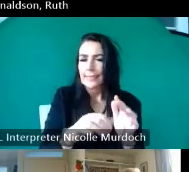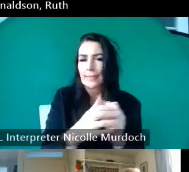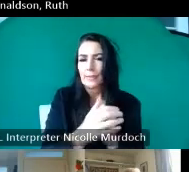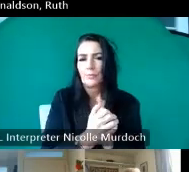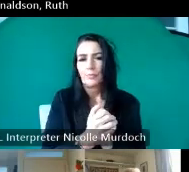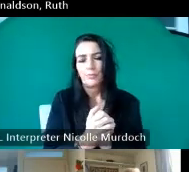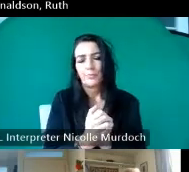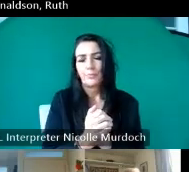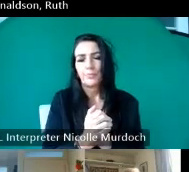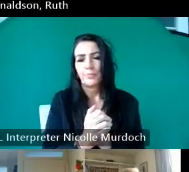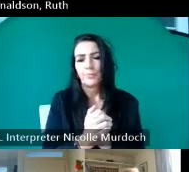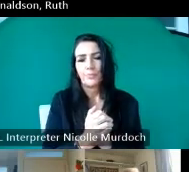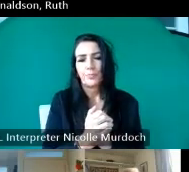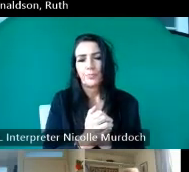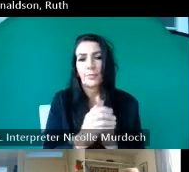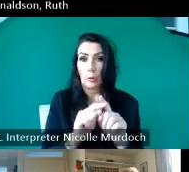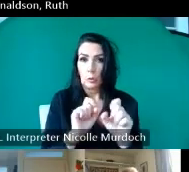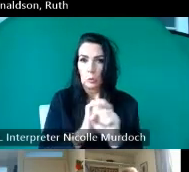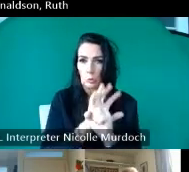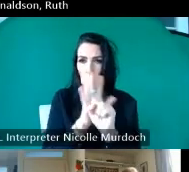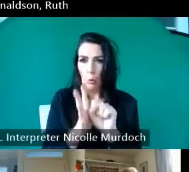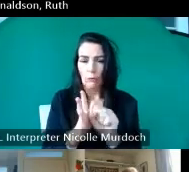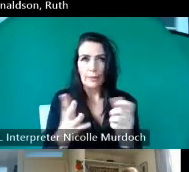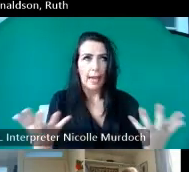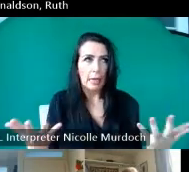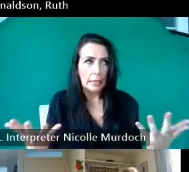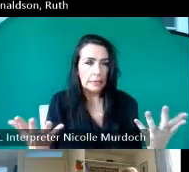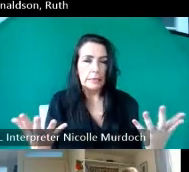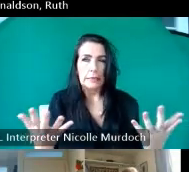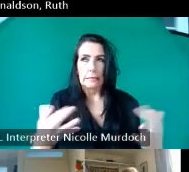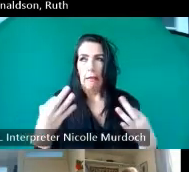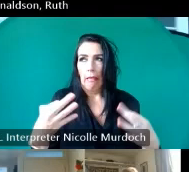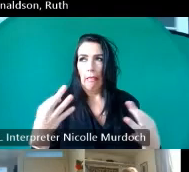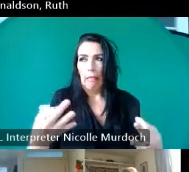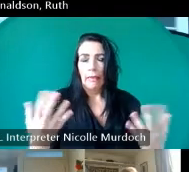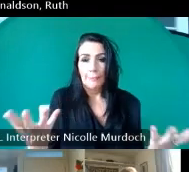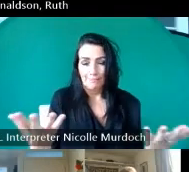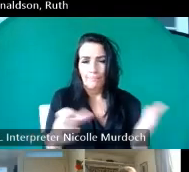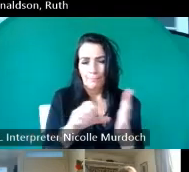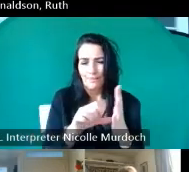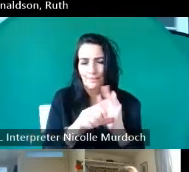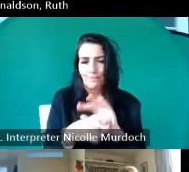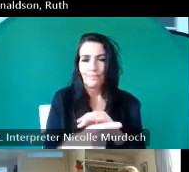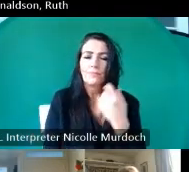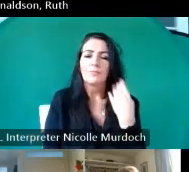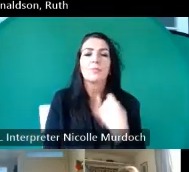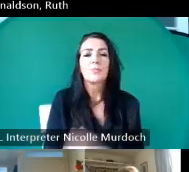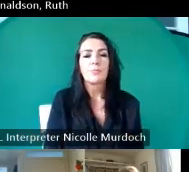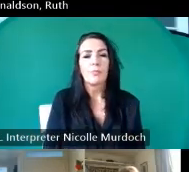that so that was a bit of an issue however what was really good and I'd like to um get the first